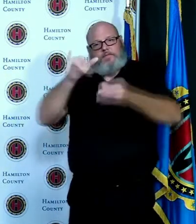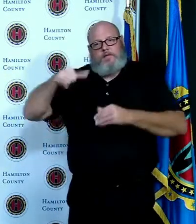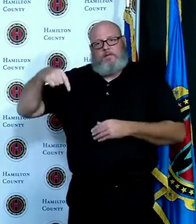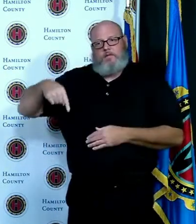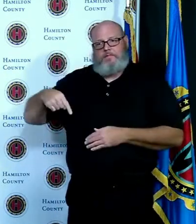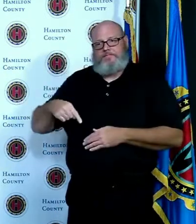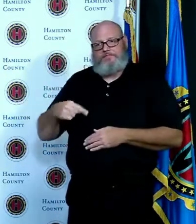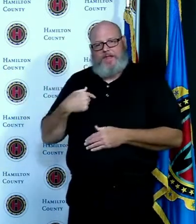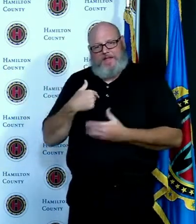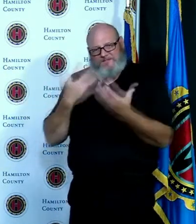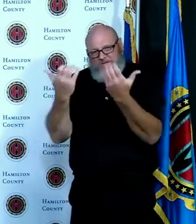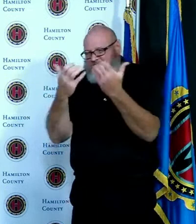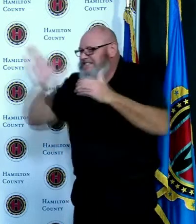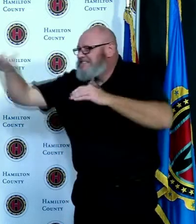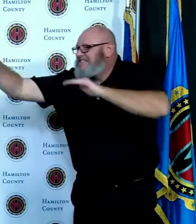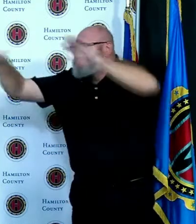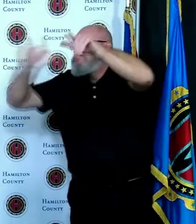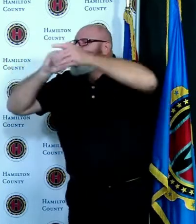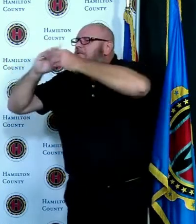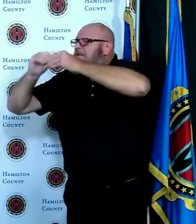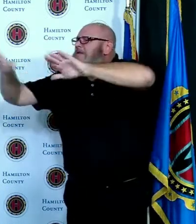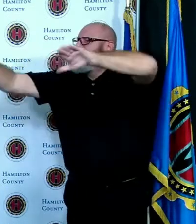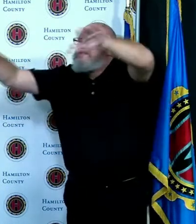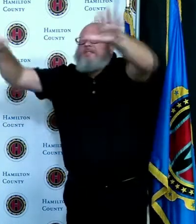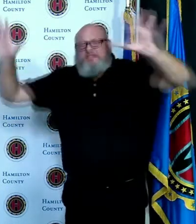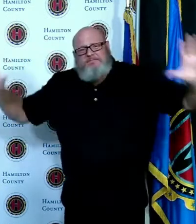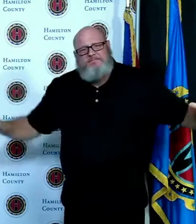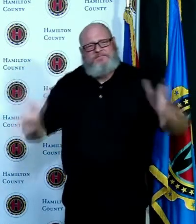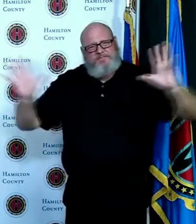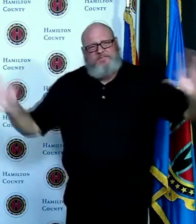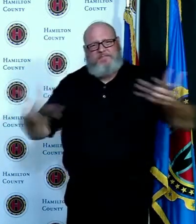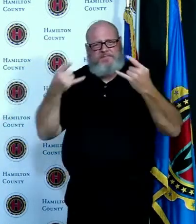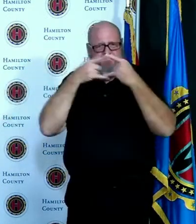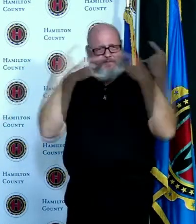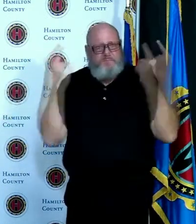communities well these are some of them are pretty small jurisdictions where people you know they all